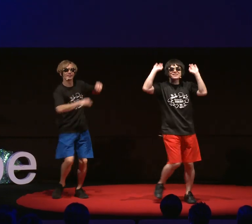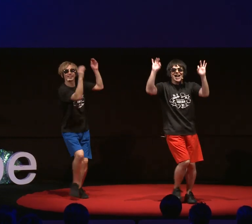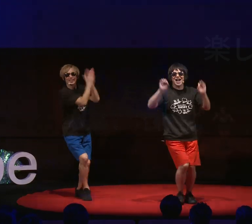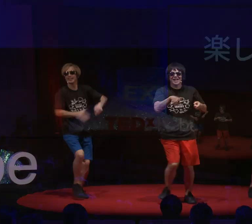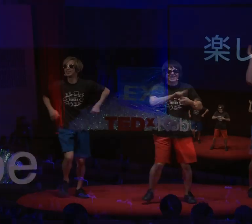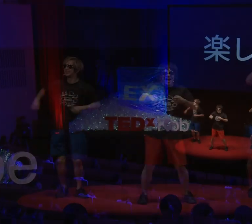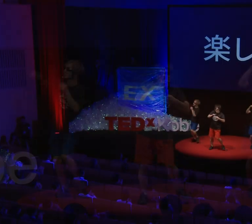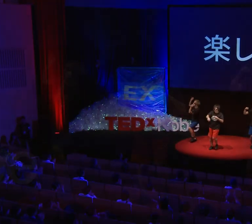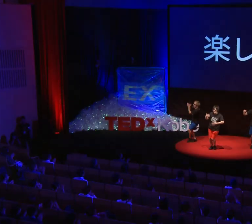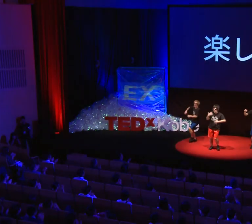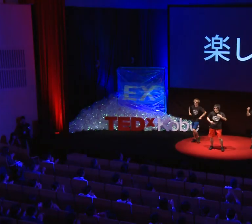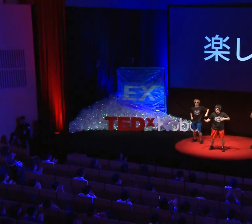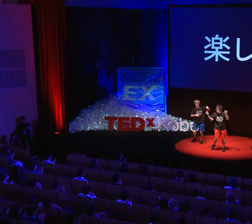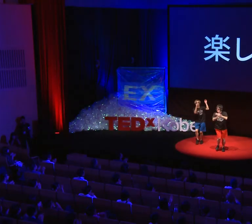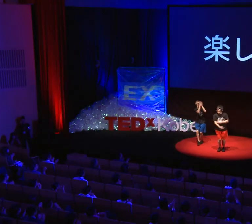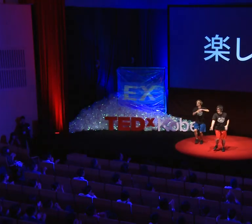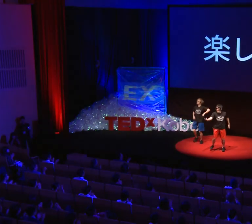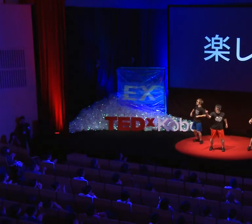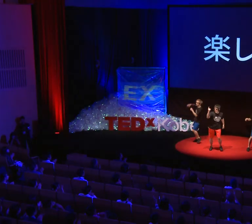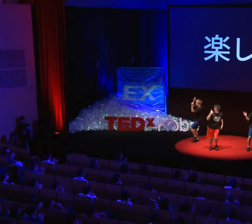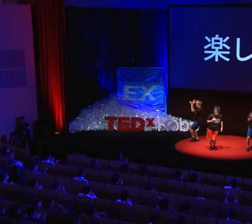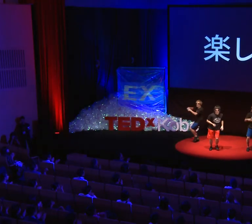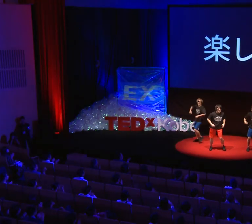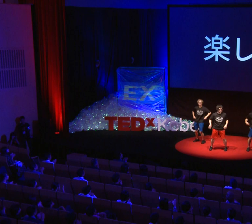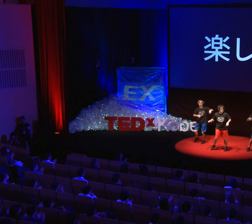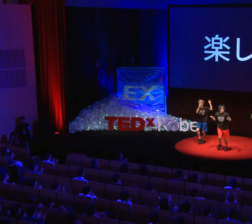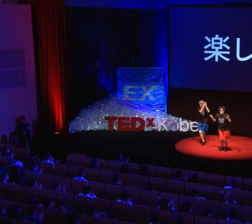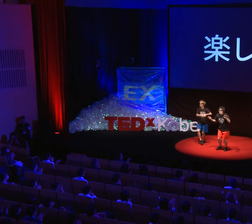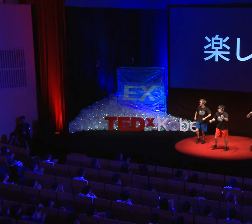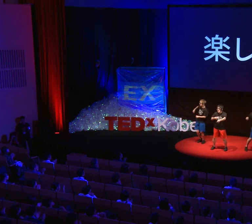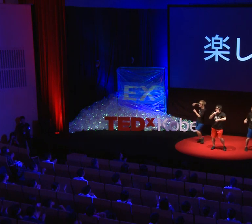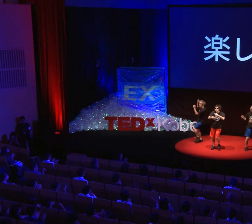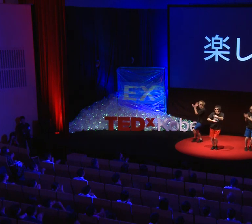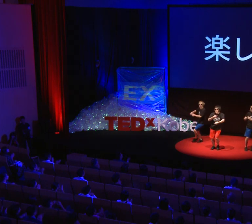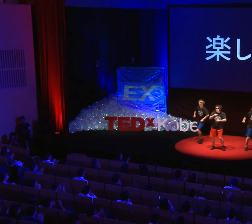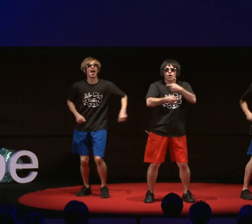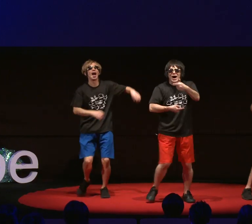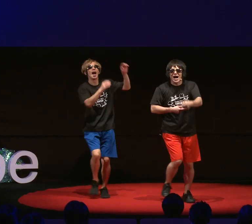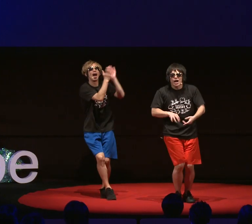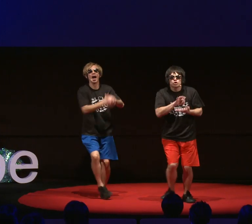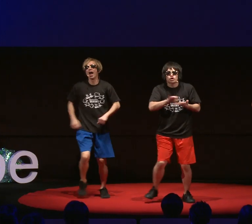O: OK! This is great fun! (Clapping) If you don't use sign language,